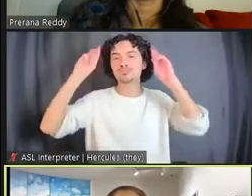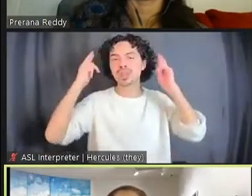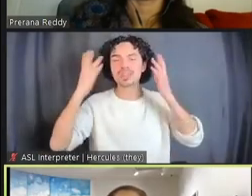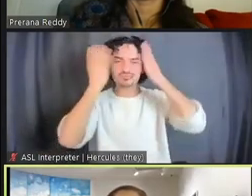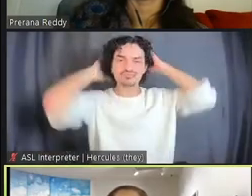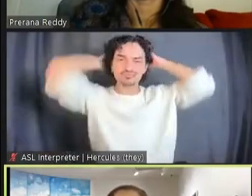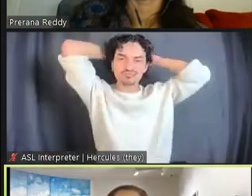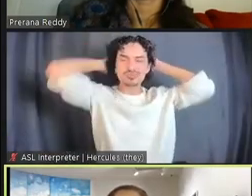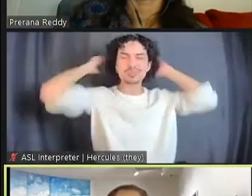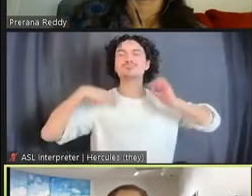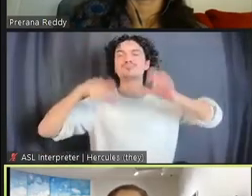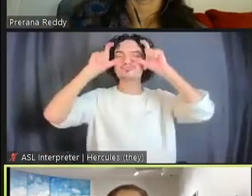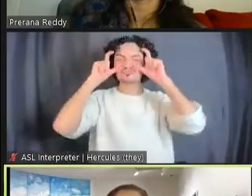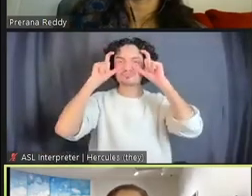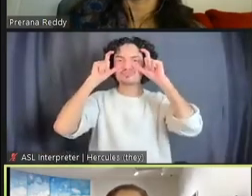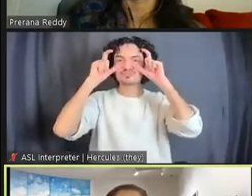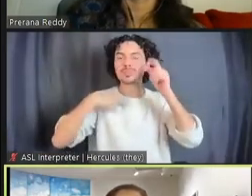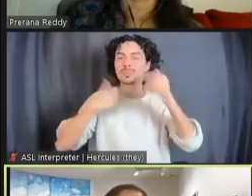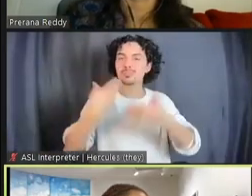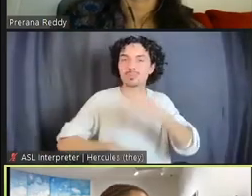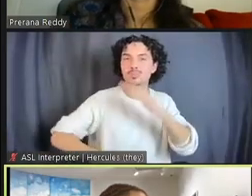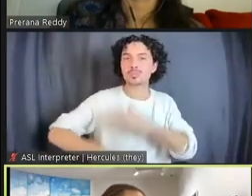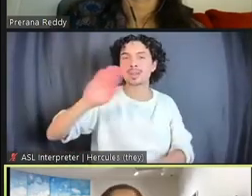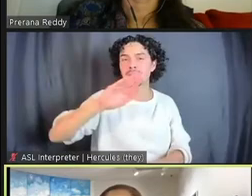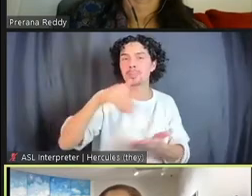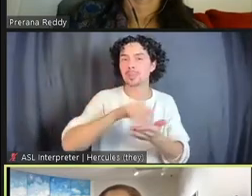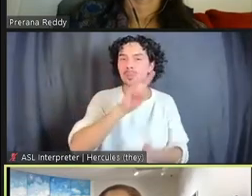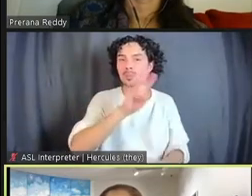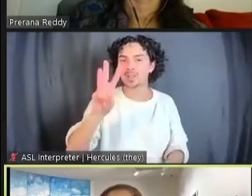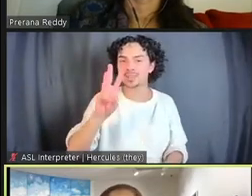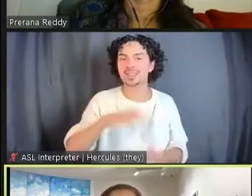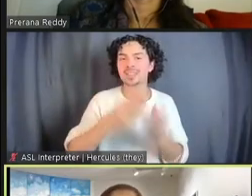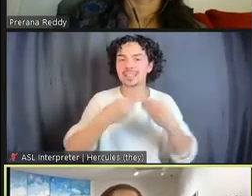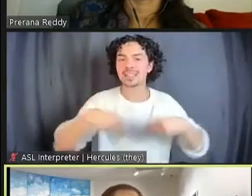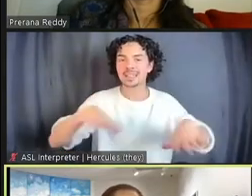I was born and raised in the Midwest on the land of the people and I'm